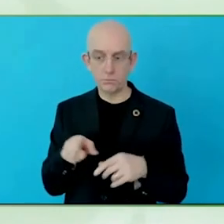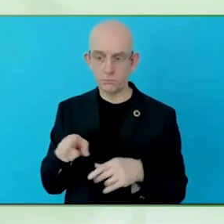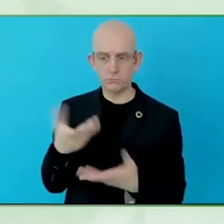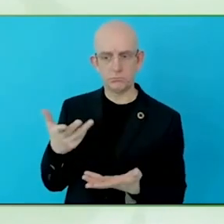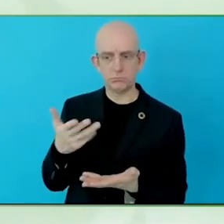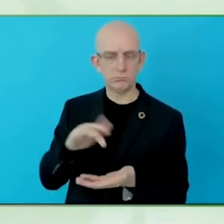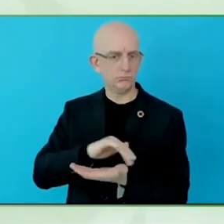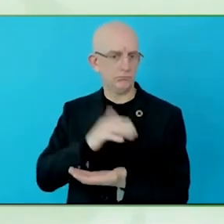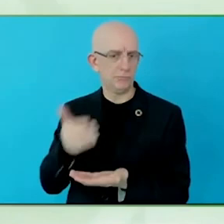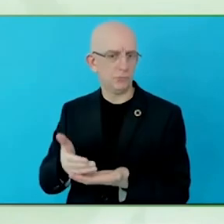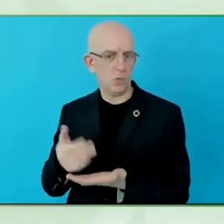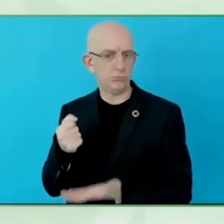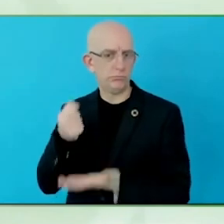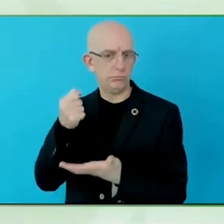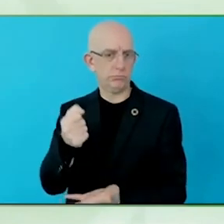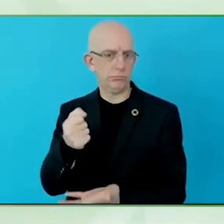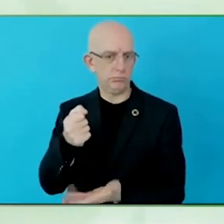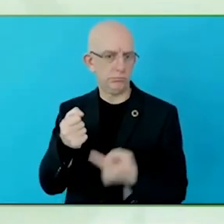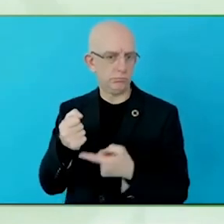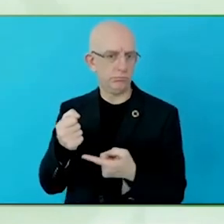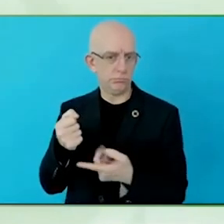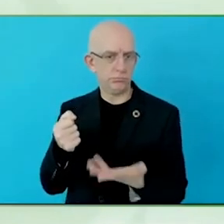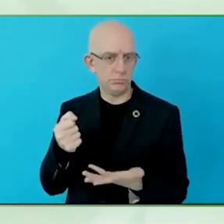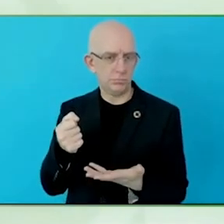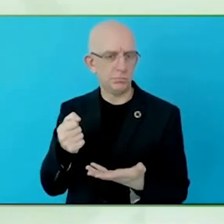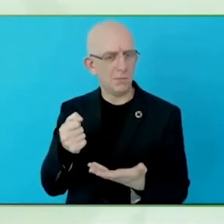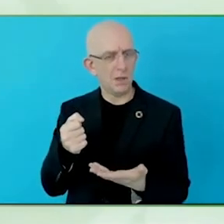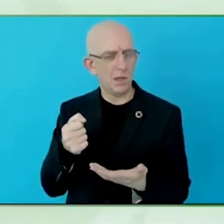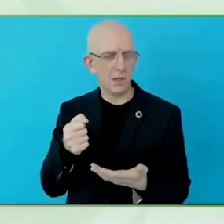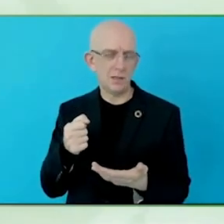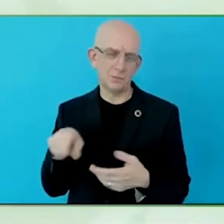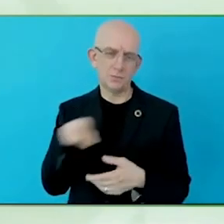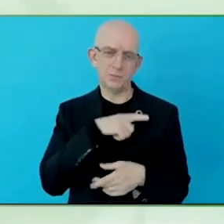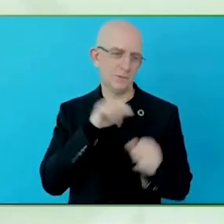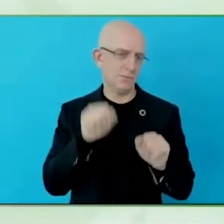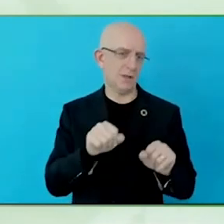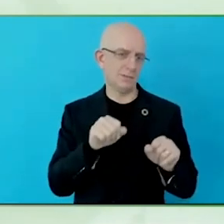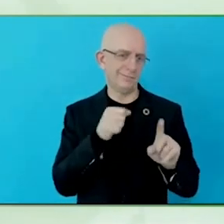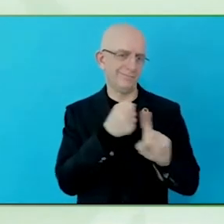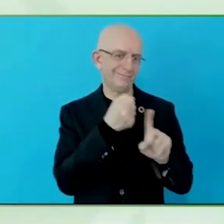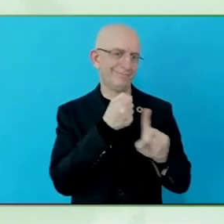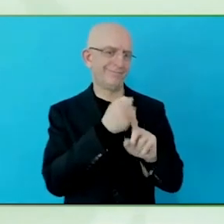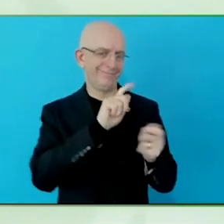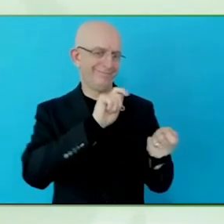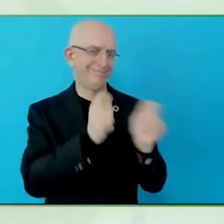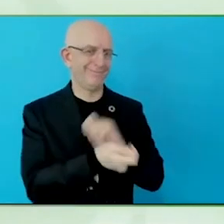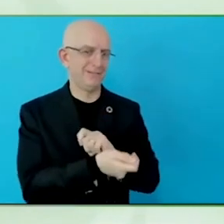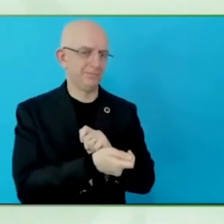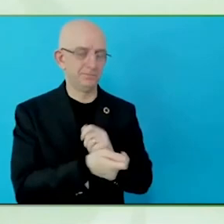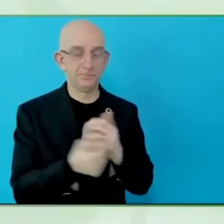I think this is a very important point about continuing combating